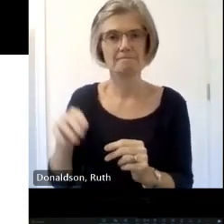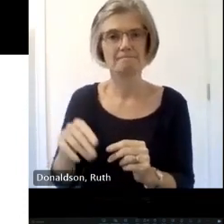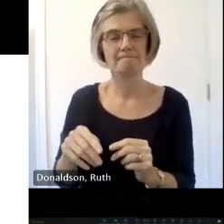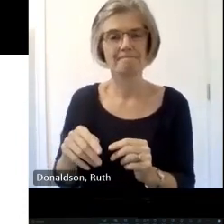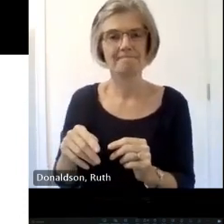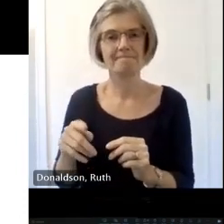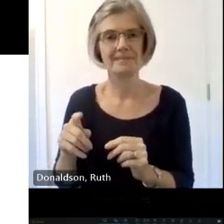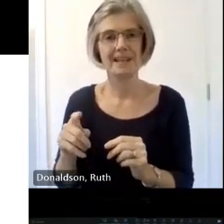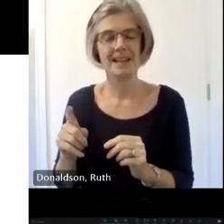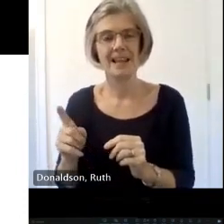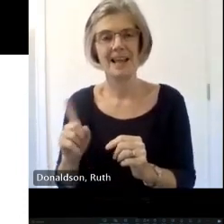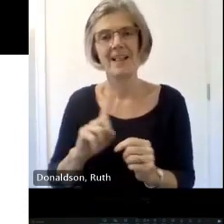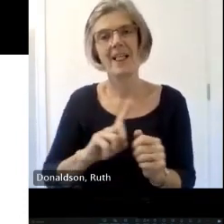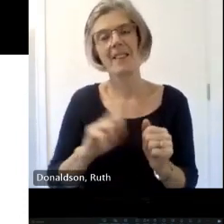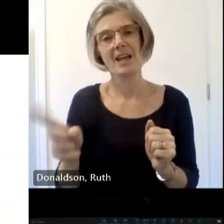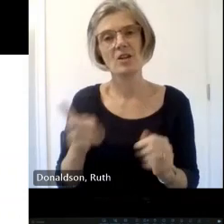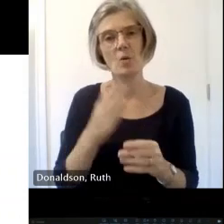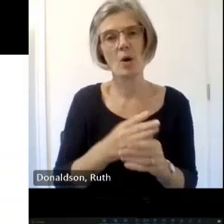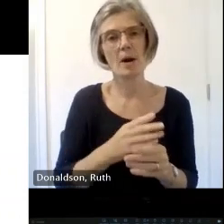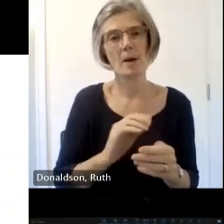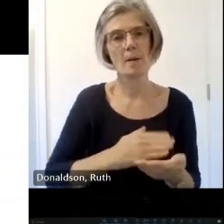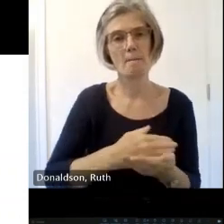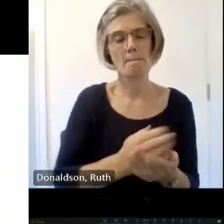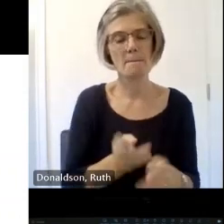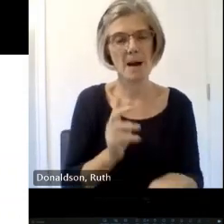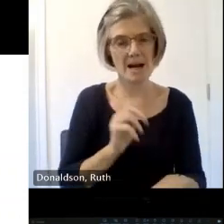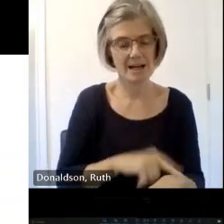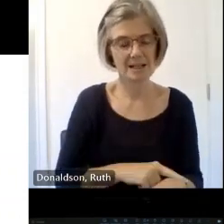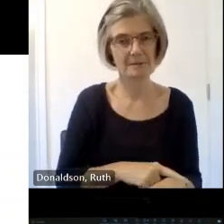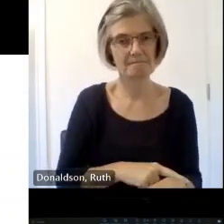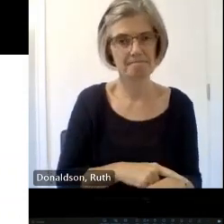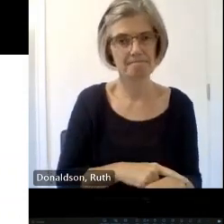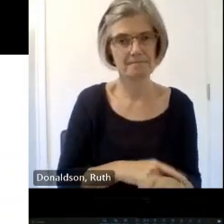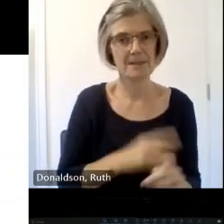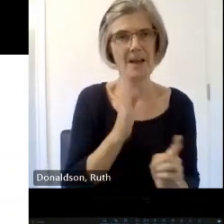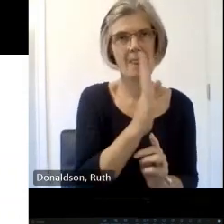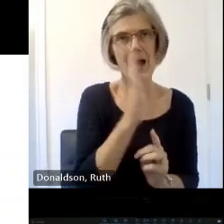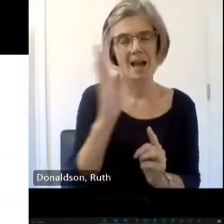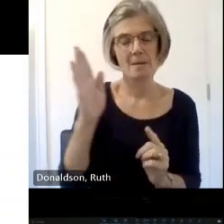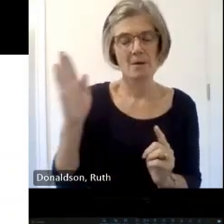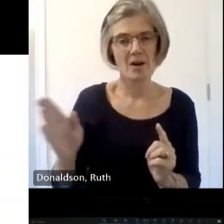assistant librarian at Tom brdge school for 12 years since retiring and moving to Edinburgh with